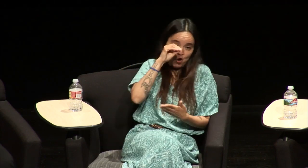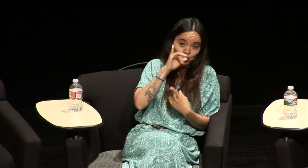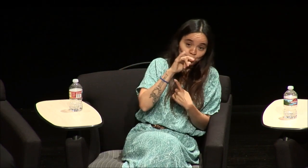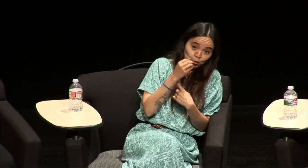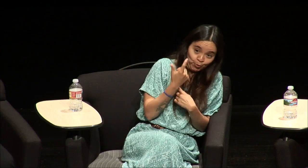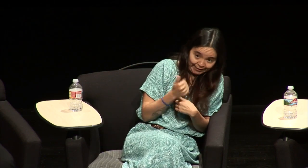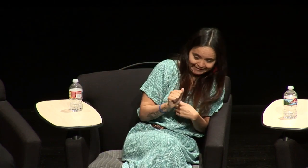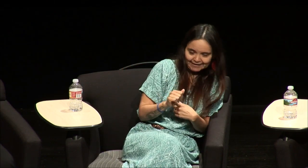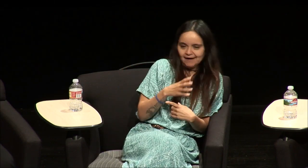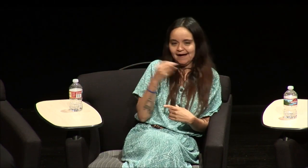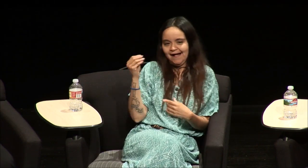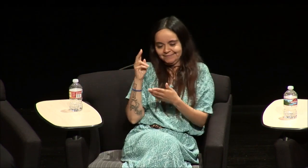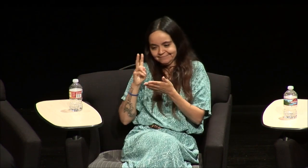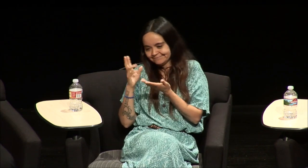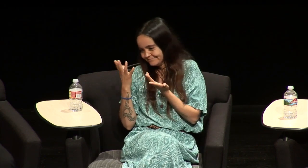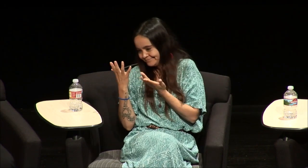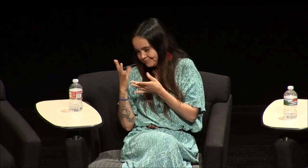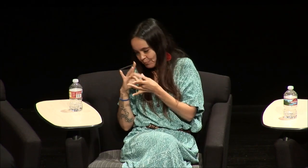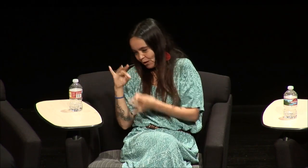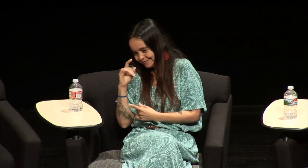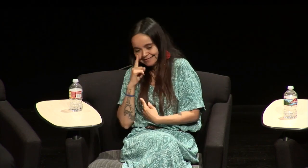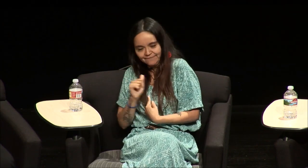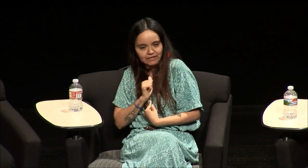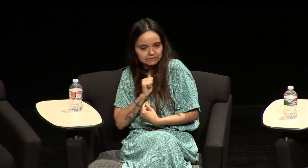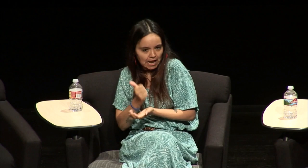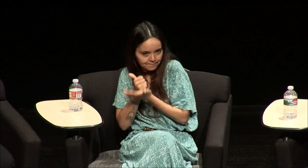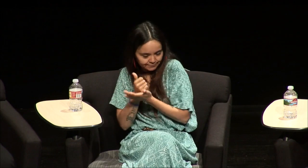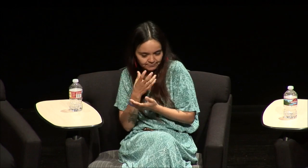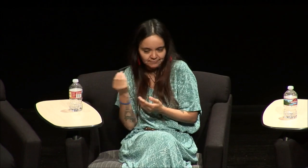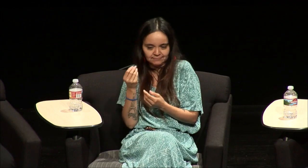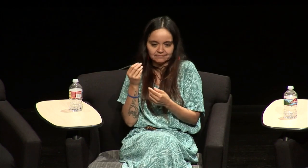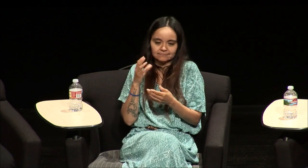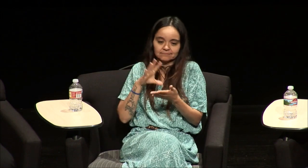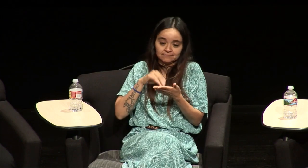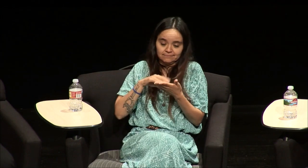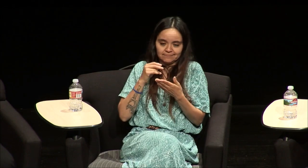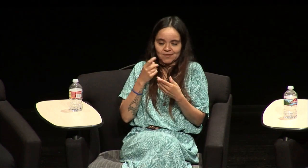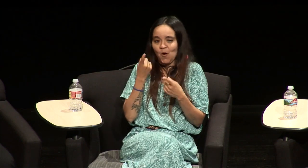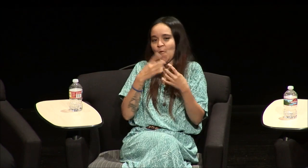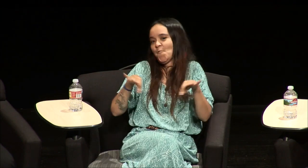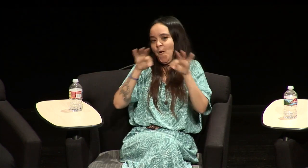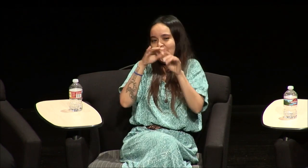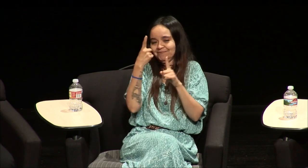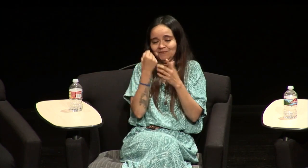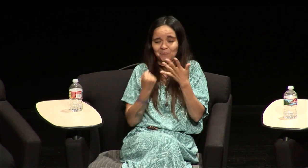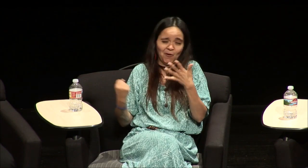you know I meditate I do yoga I'm a spiritual person and I've learned all